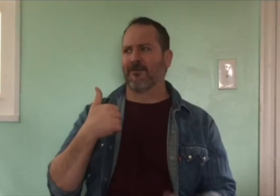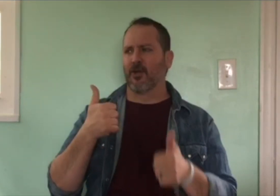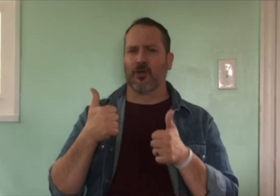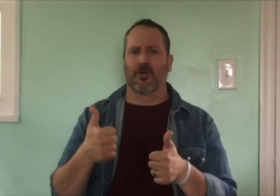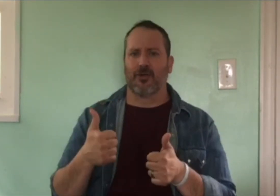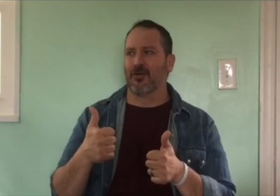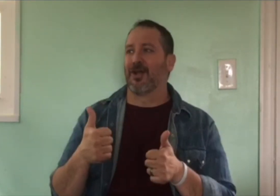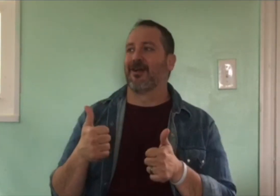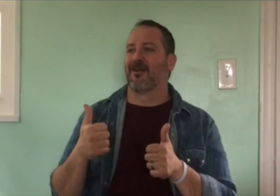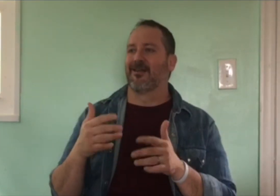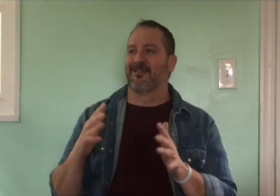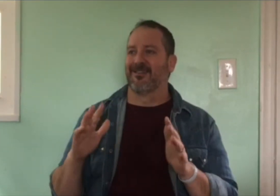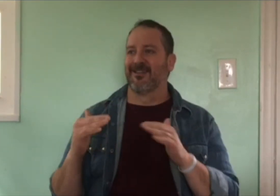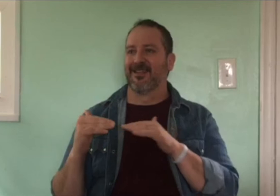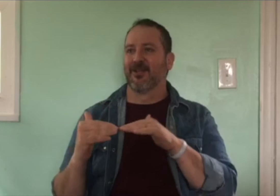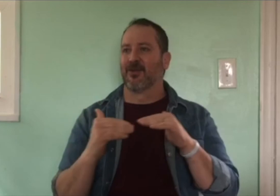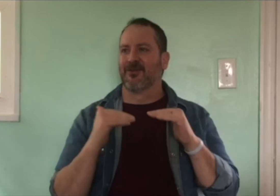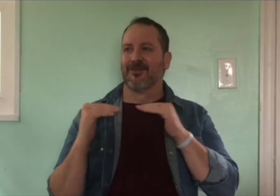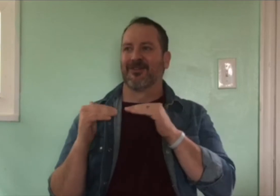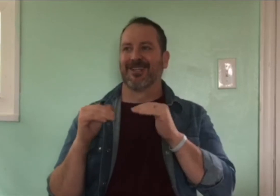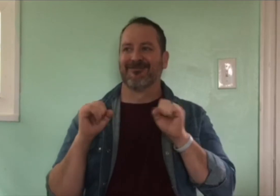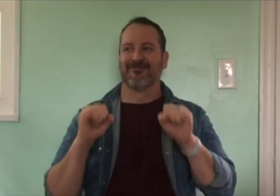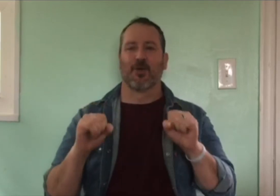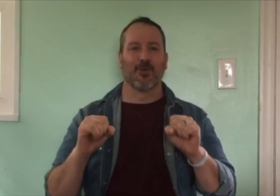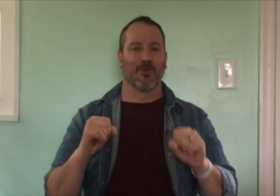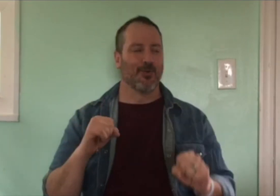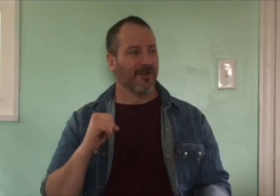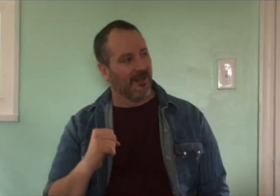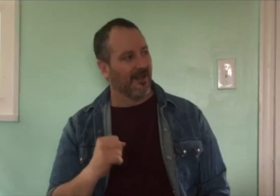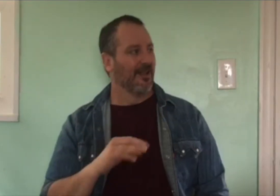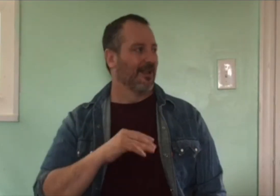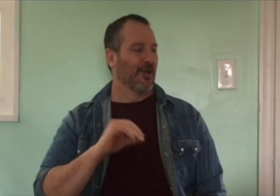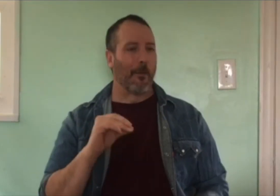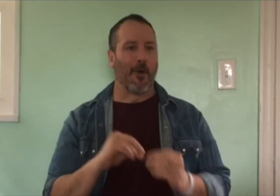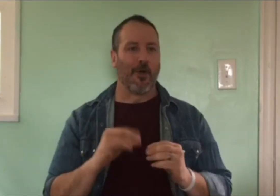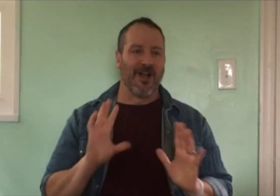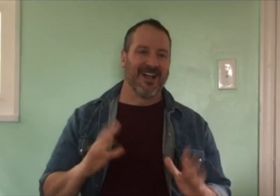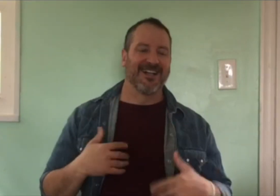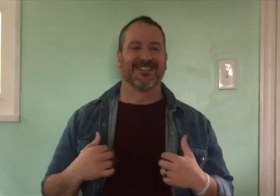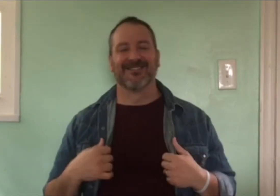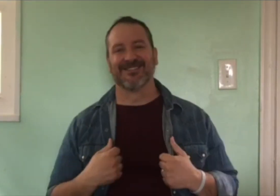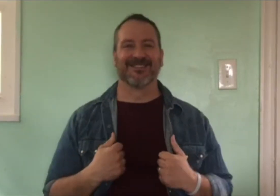he didn’t make fun of me this time. Instead, he just acknowledged me. At that point, I felt better! I felt as if I were one of them.